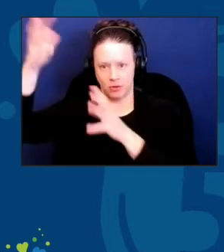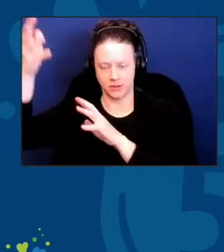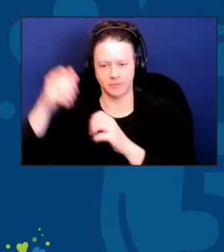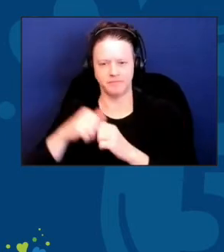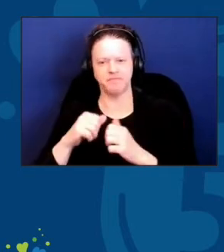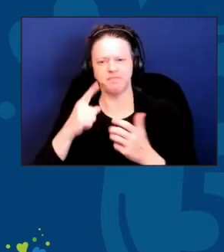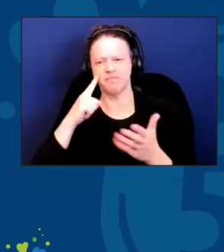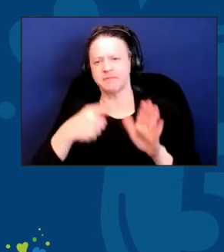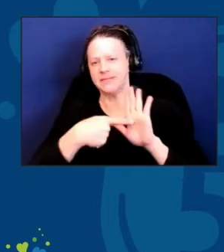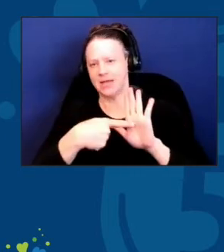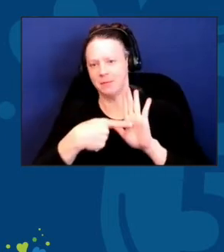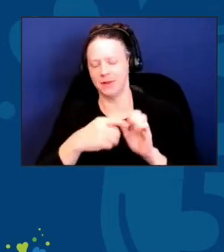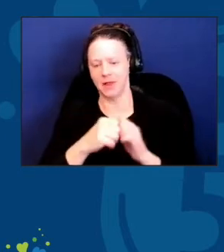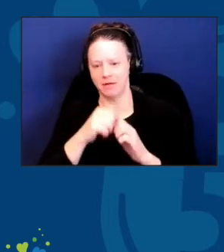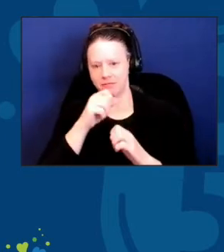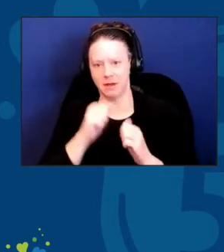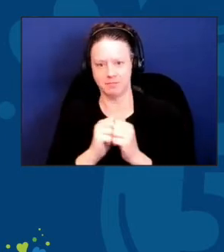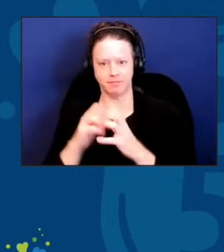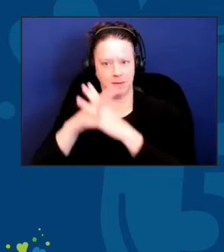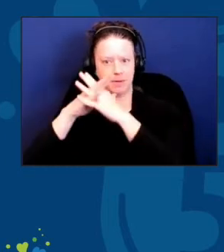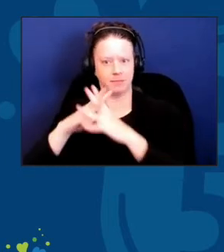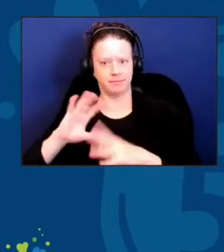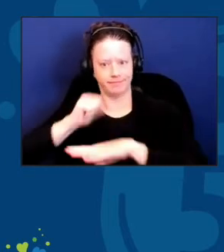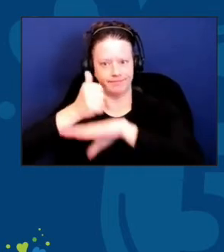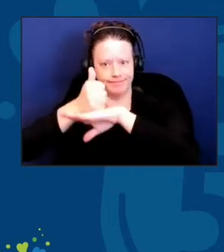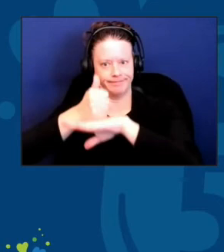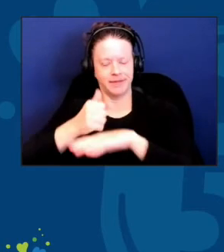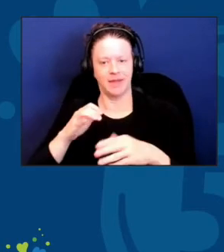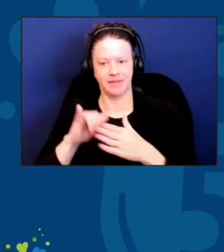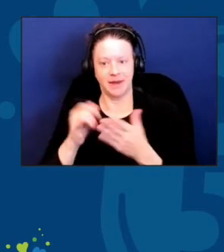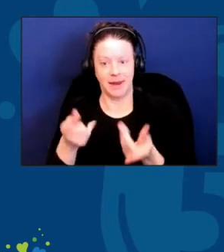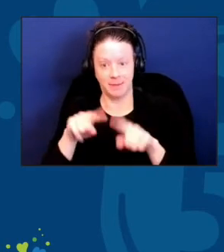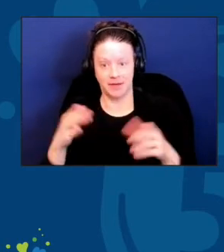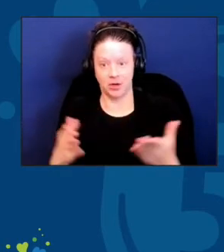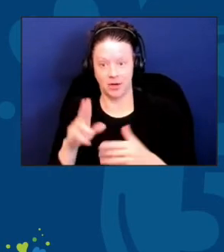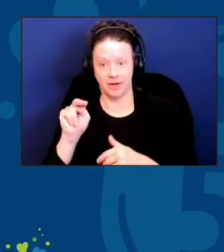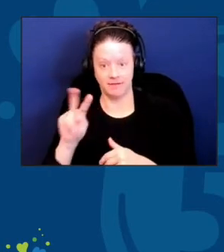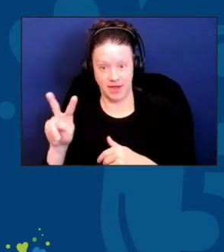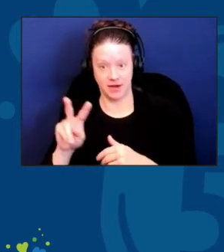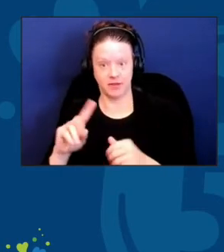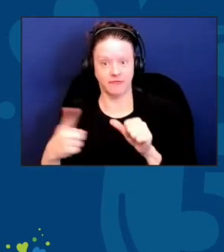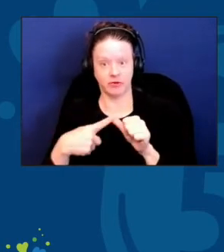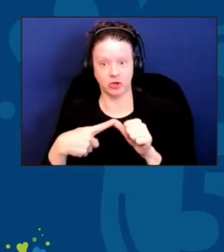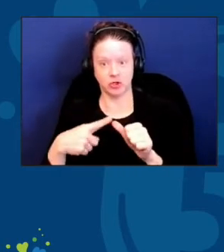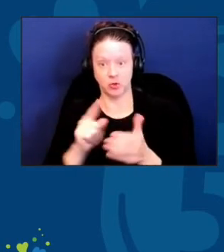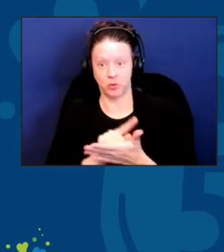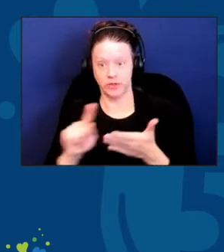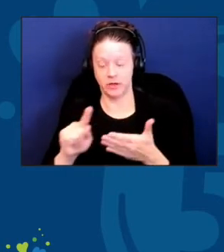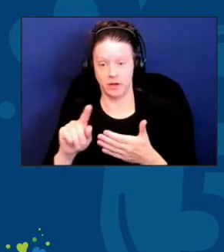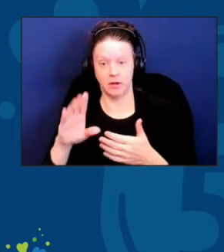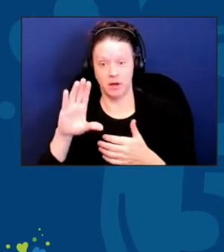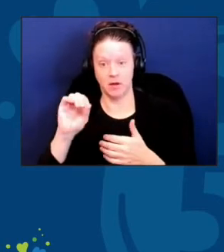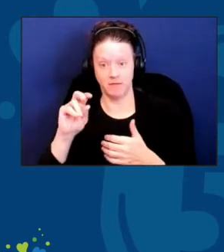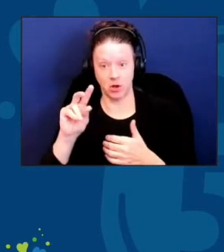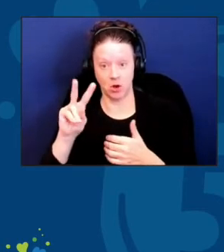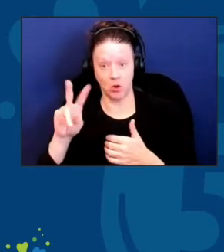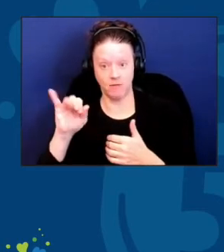that occurred here in Nevada during the first week of COVID. One of our county commissioners,